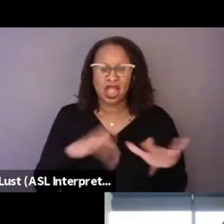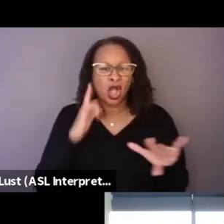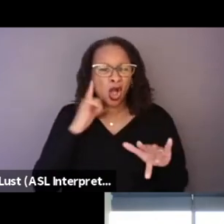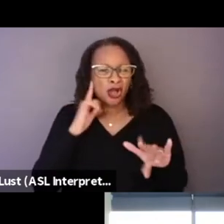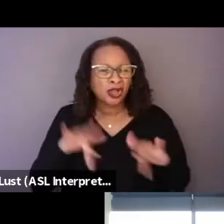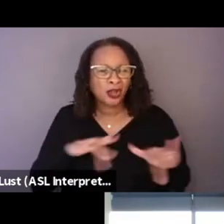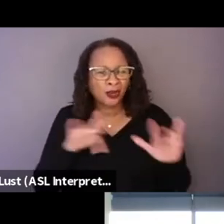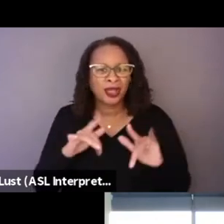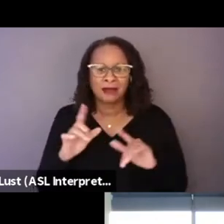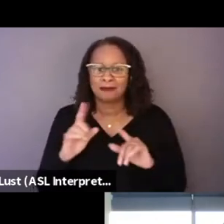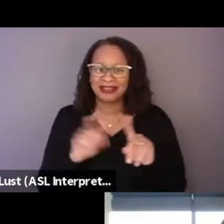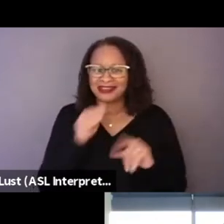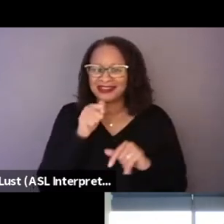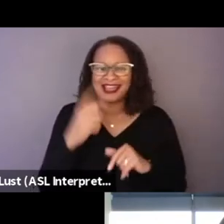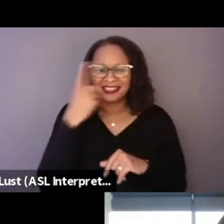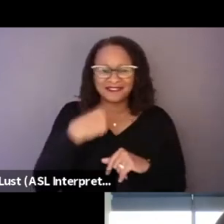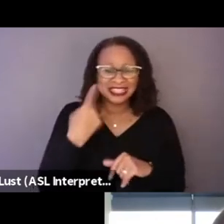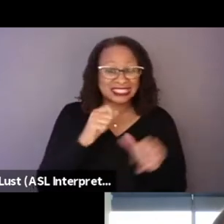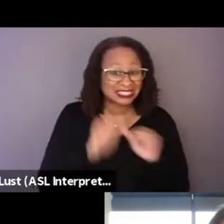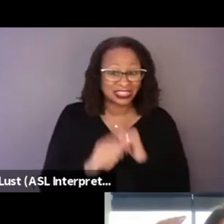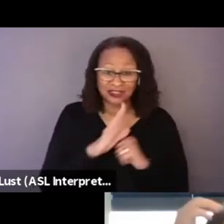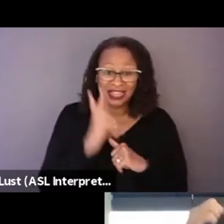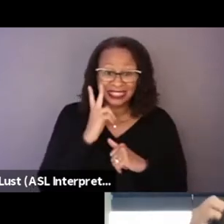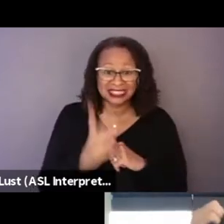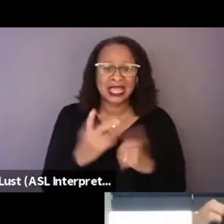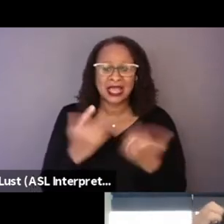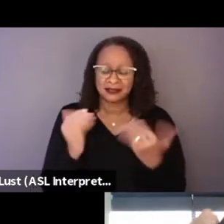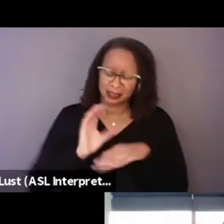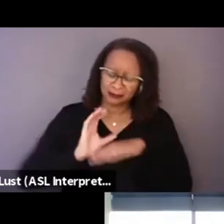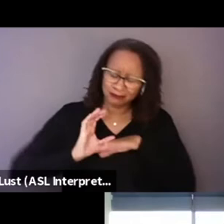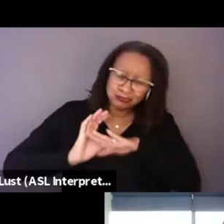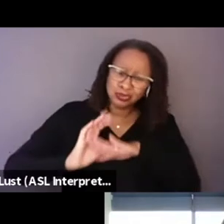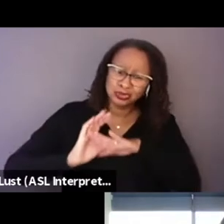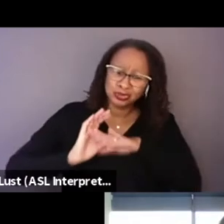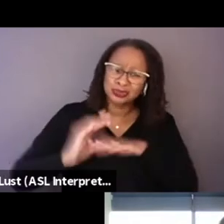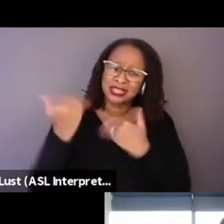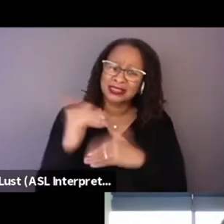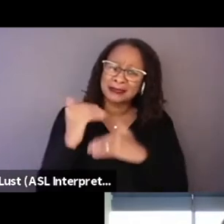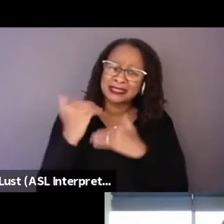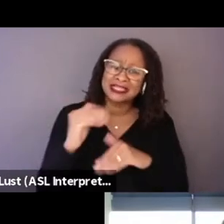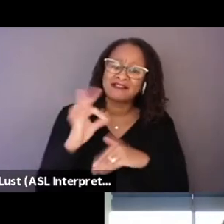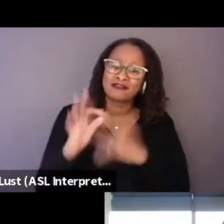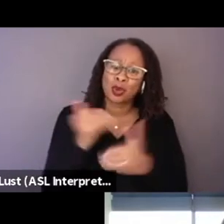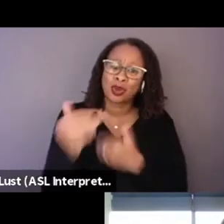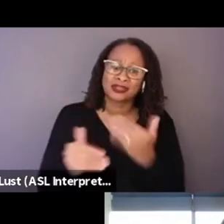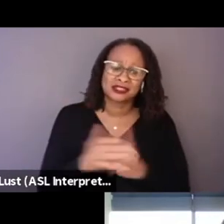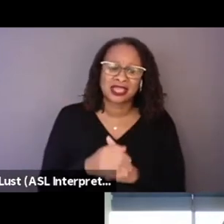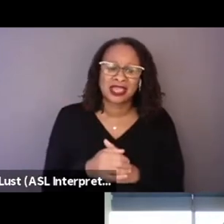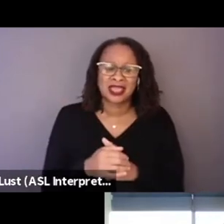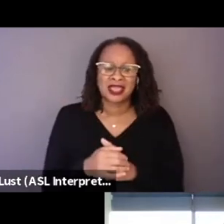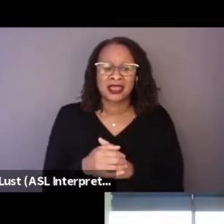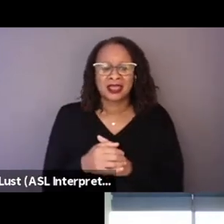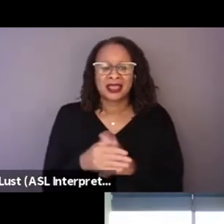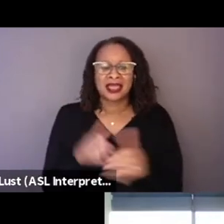So just kind of pushing the limits of process at the service of pushing the limits